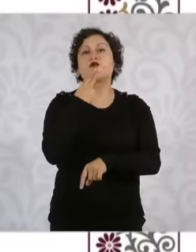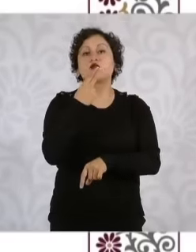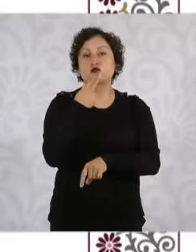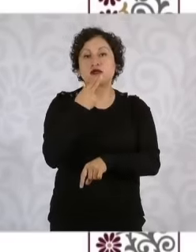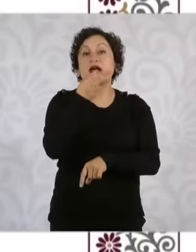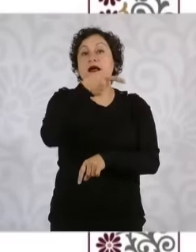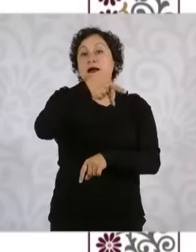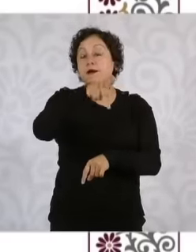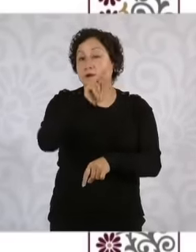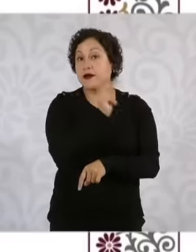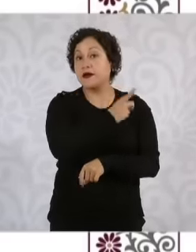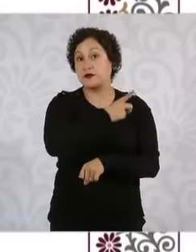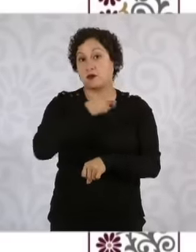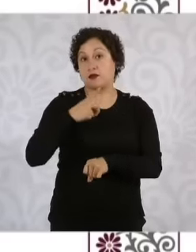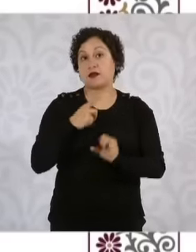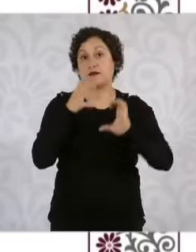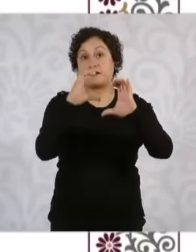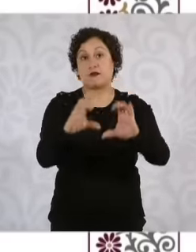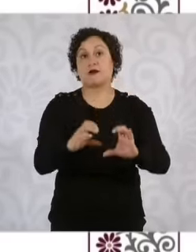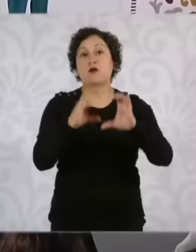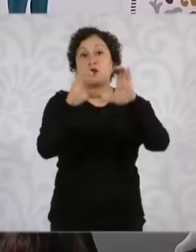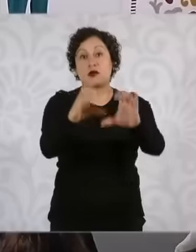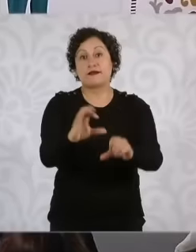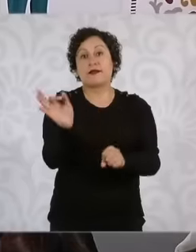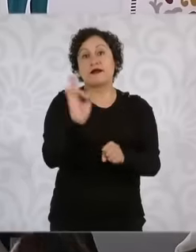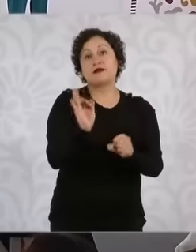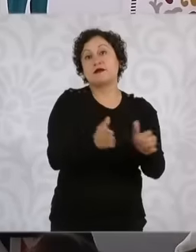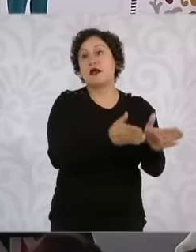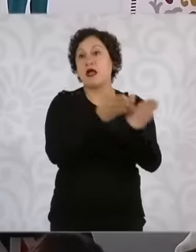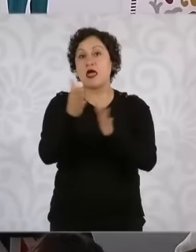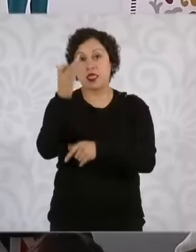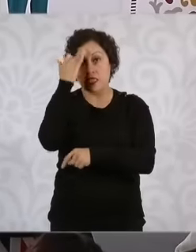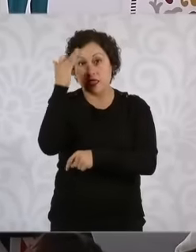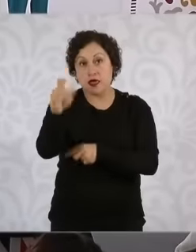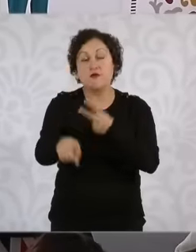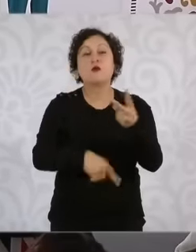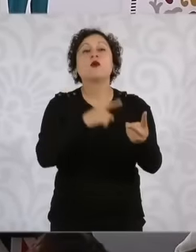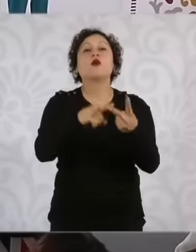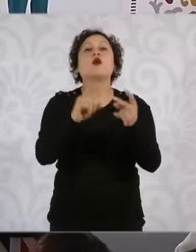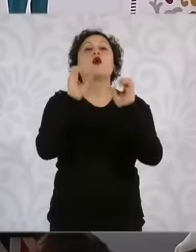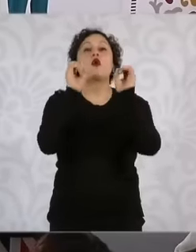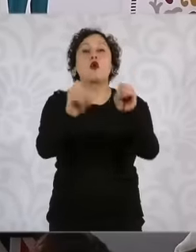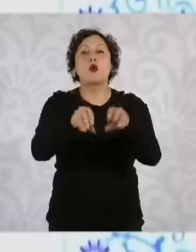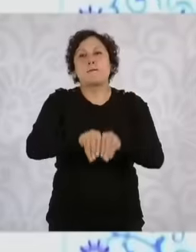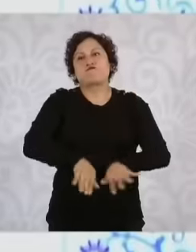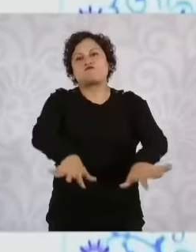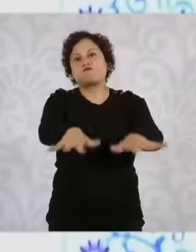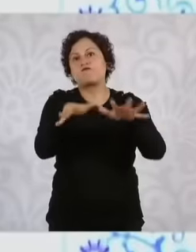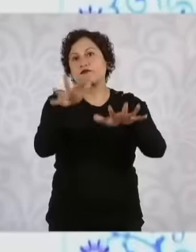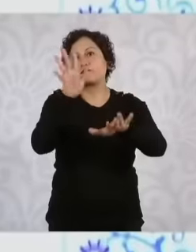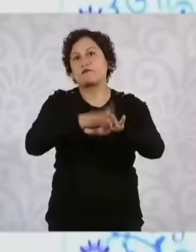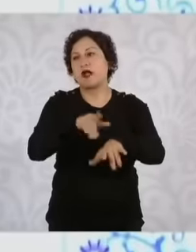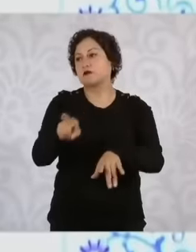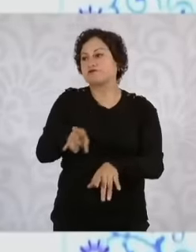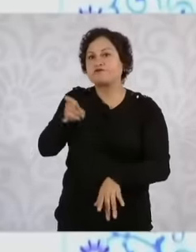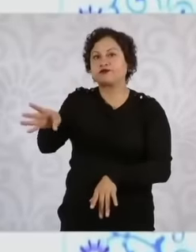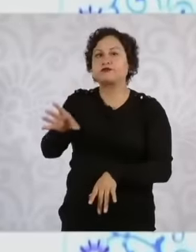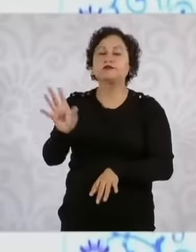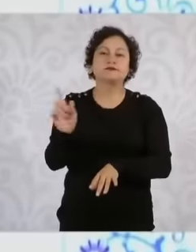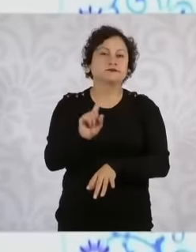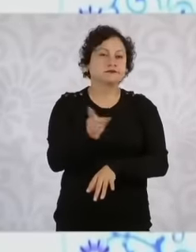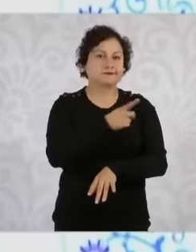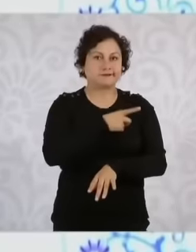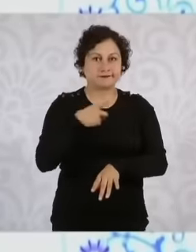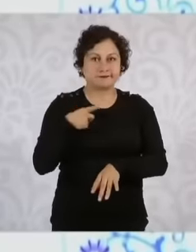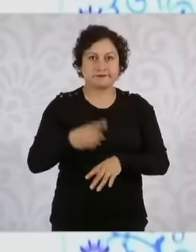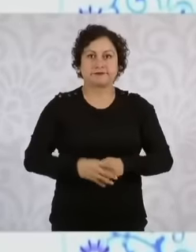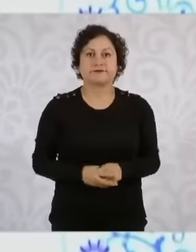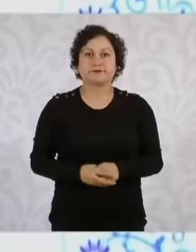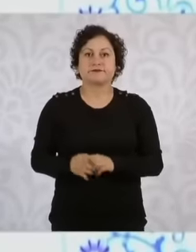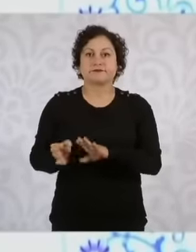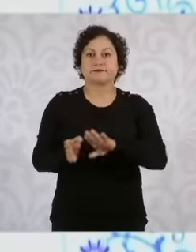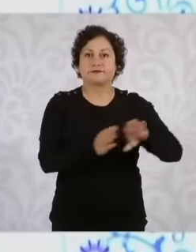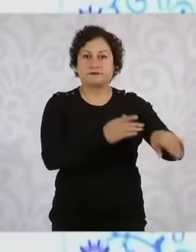involve expenditures or enhance or amplify their content, I only want to leave the dates more